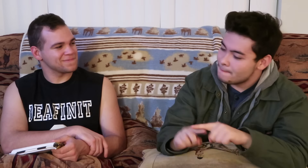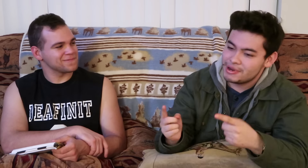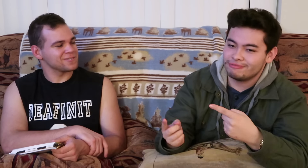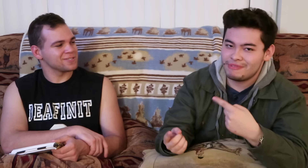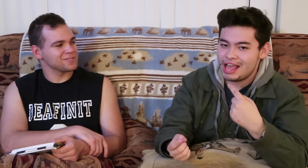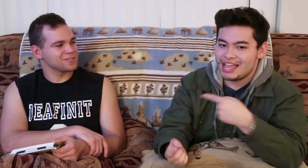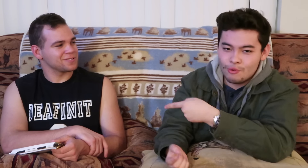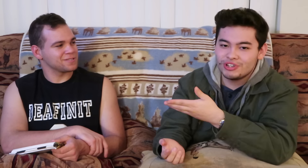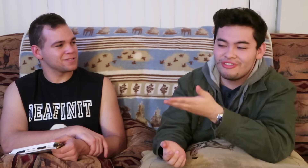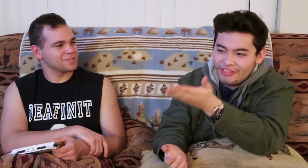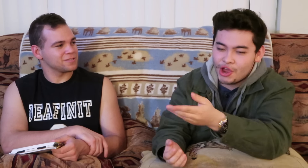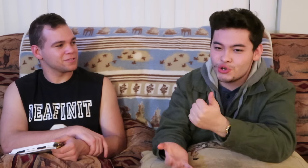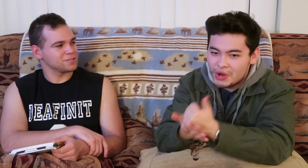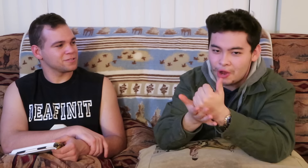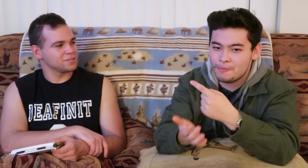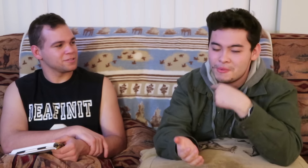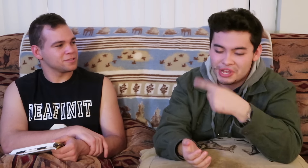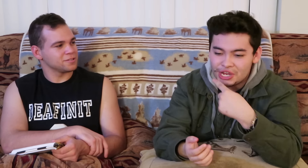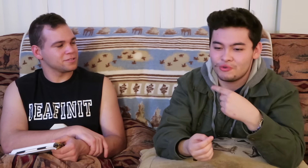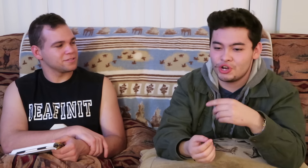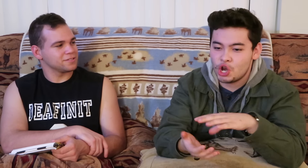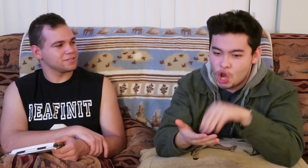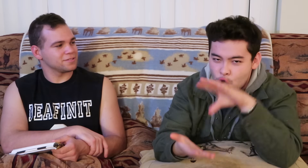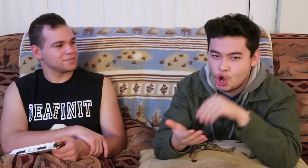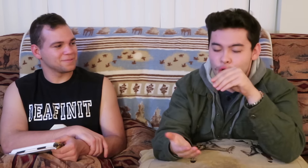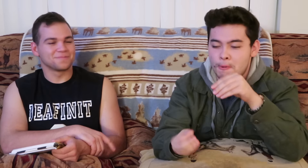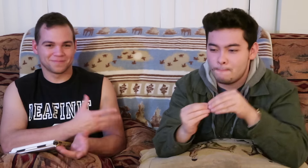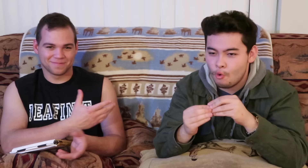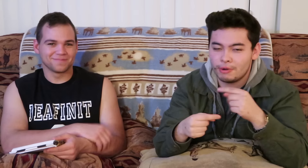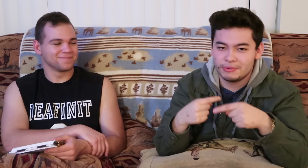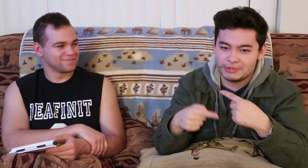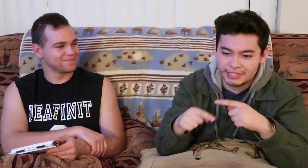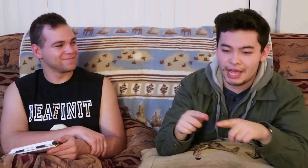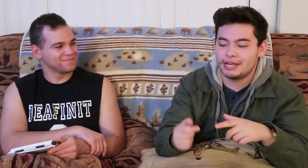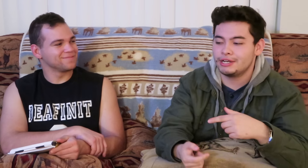but, he was there to help the hearing learn more about sign